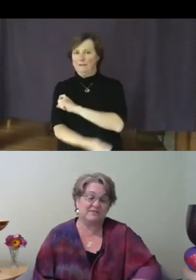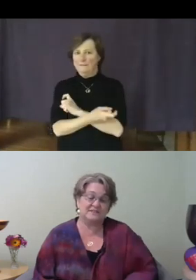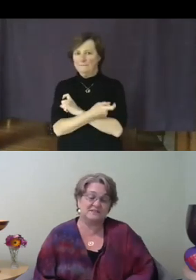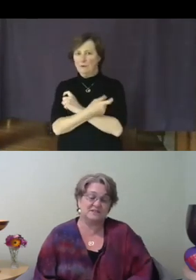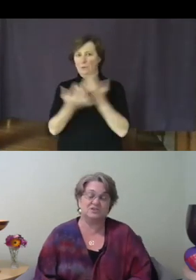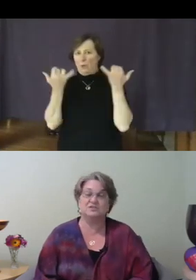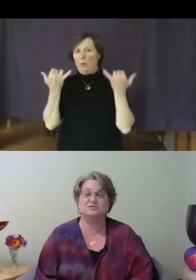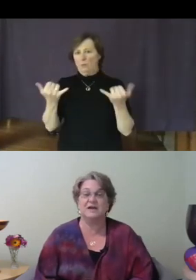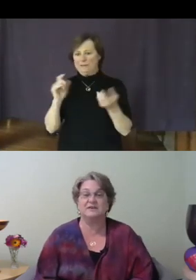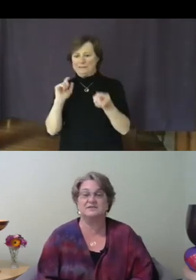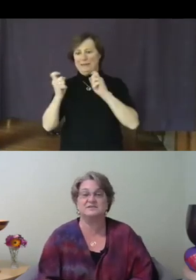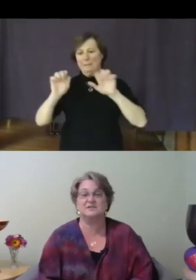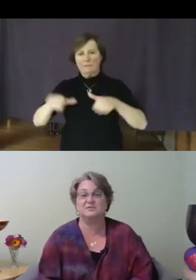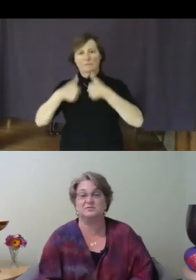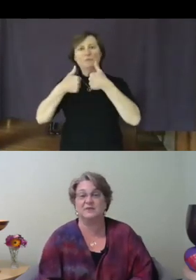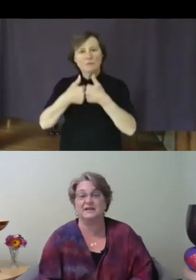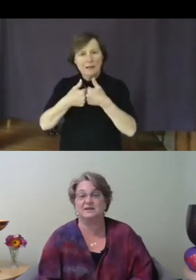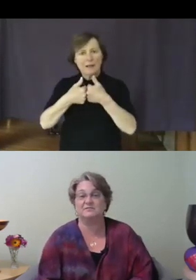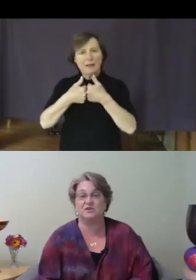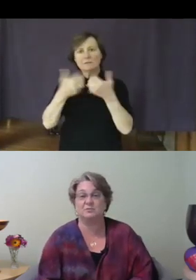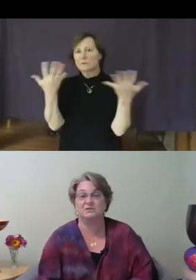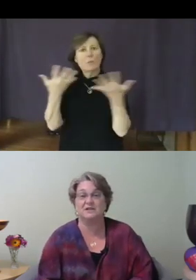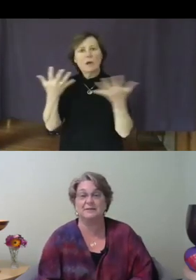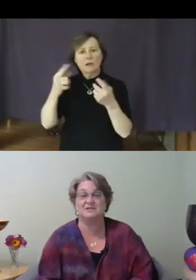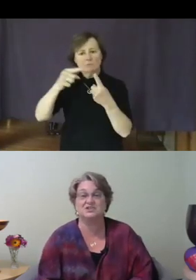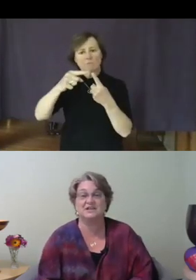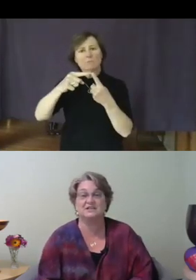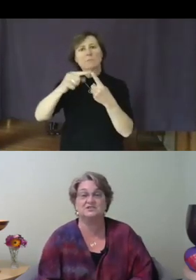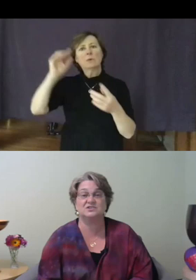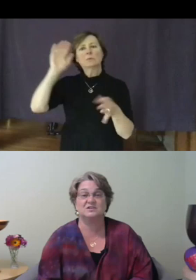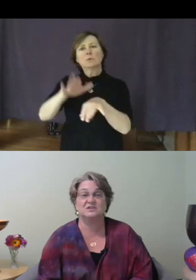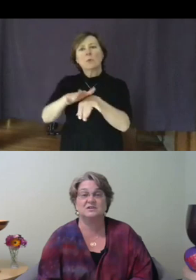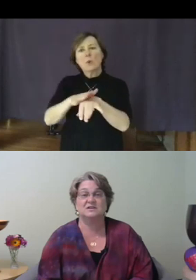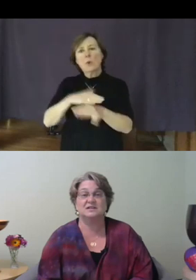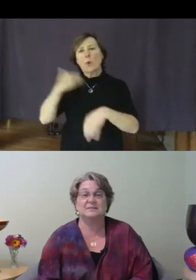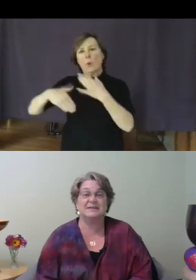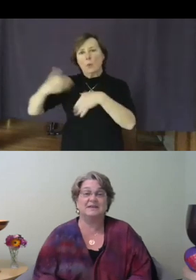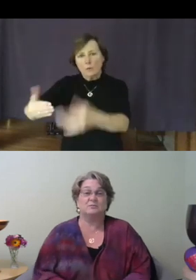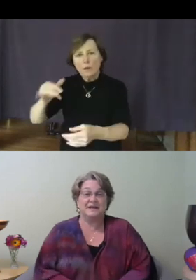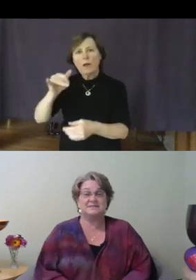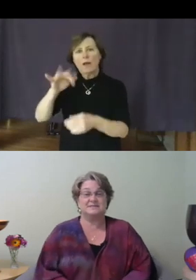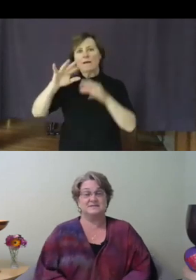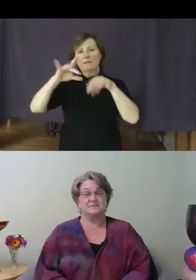include how to slow the rate of global climate change, eliminate racism and